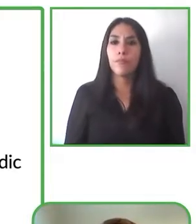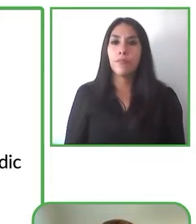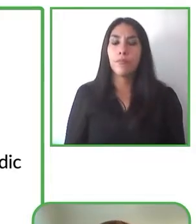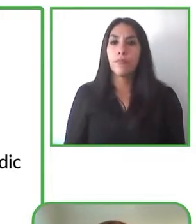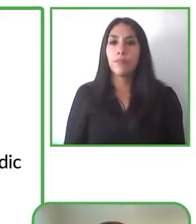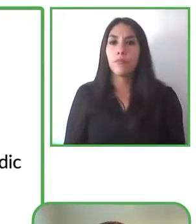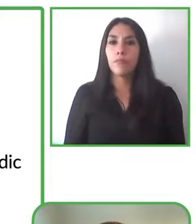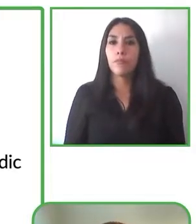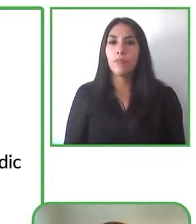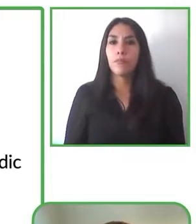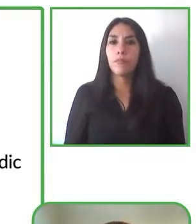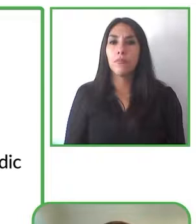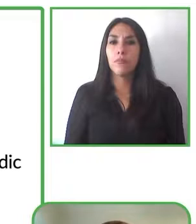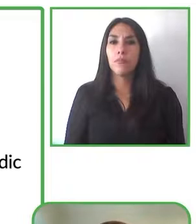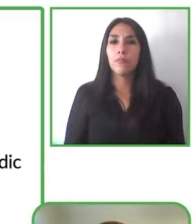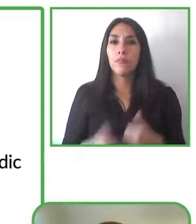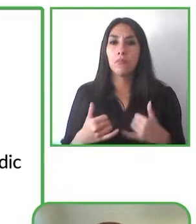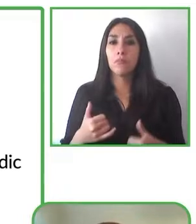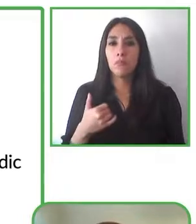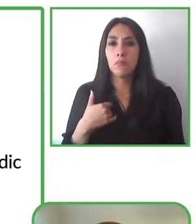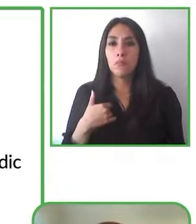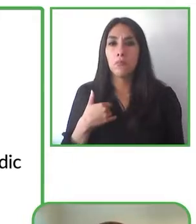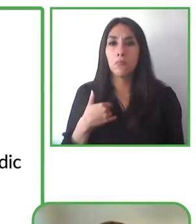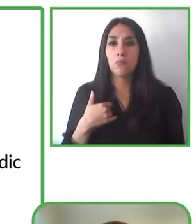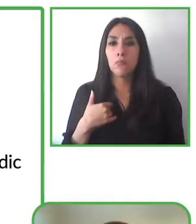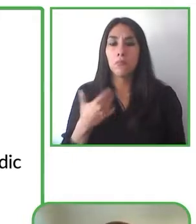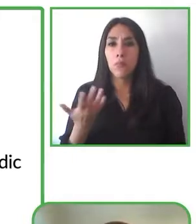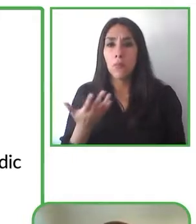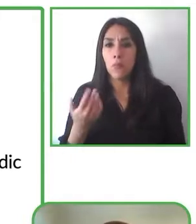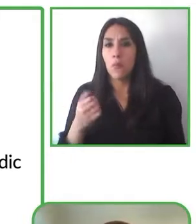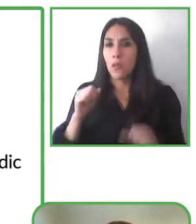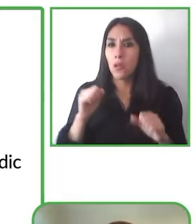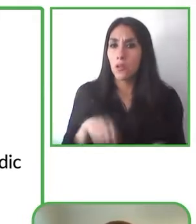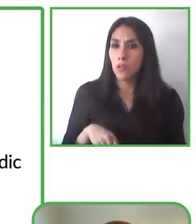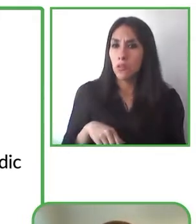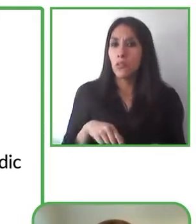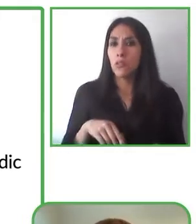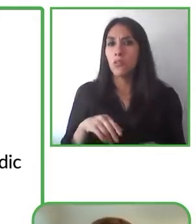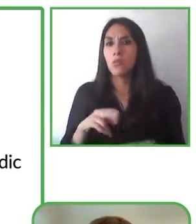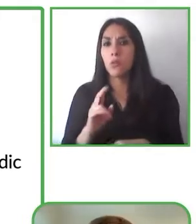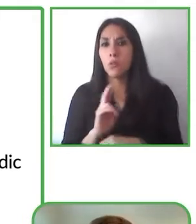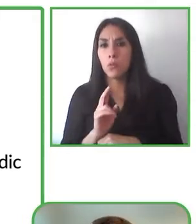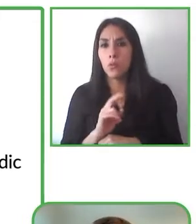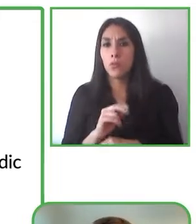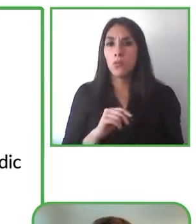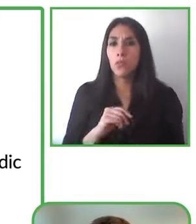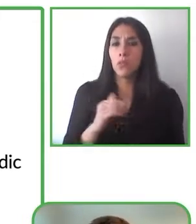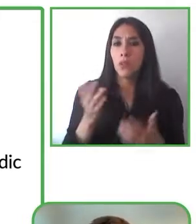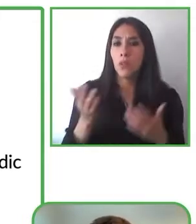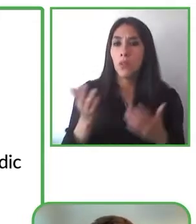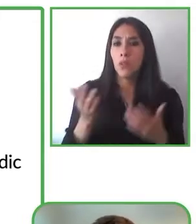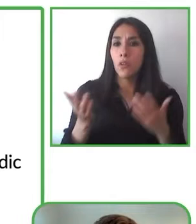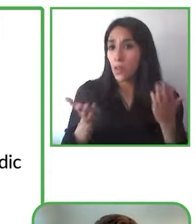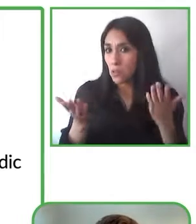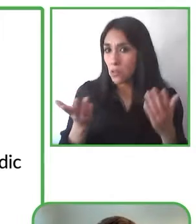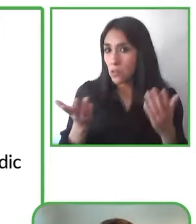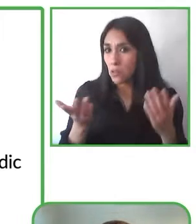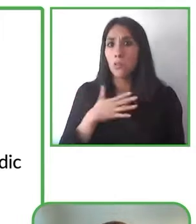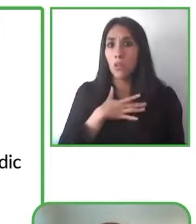So, and whatever what you simply need to do is just download our app use a pair of headphones might be a pair of air pods or other headphones that you have and then